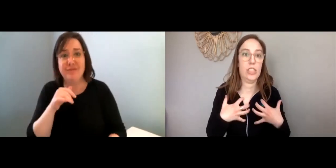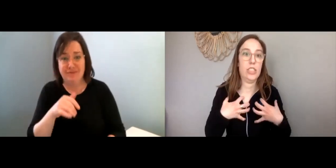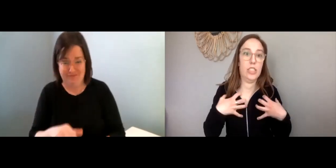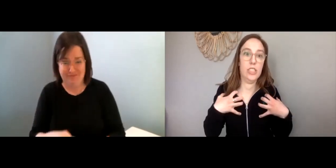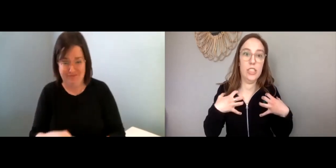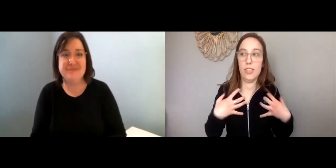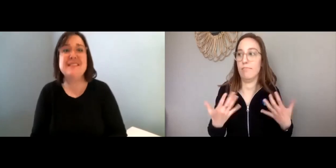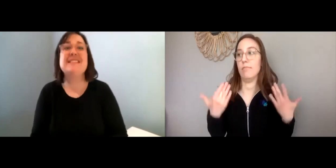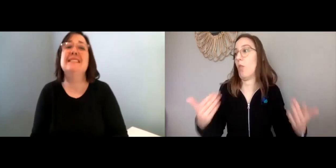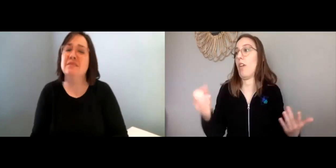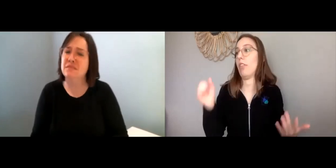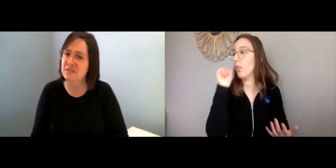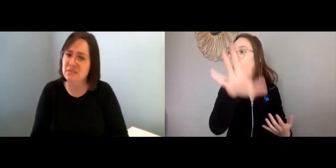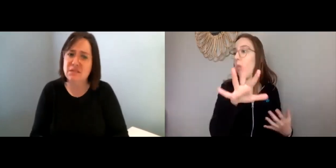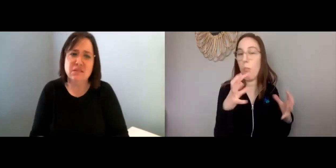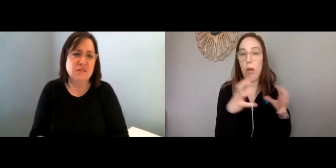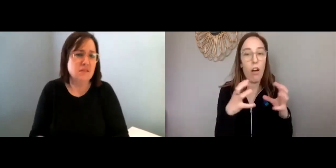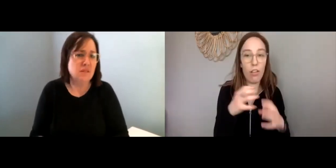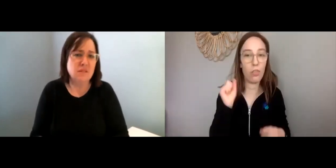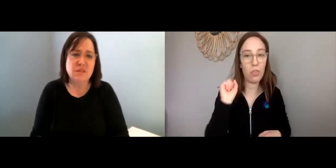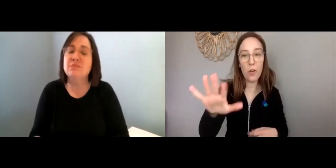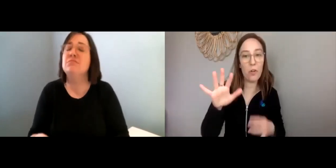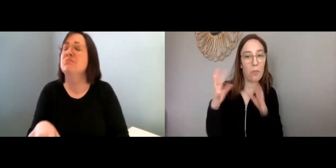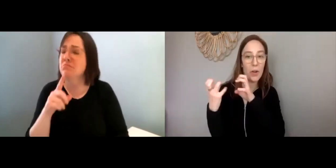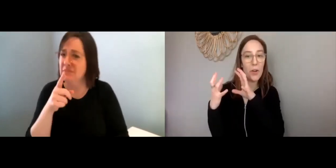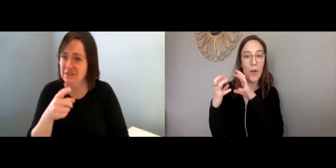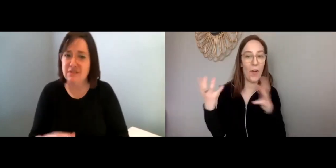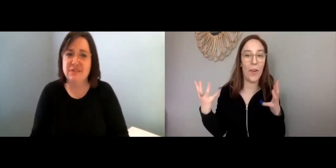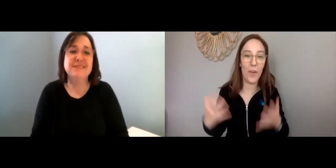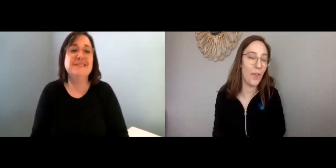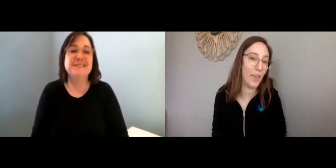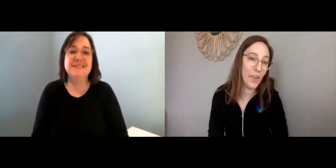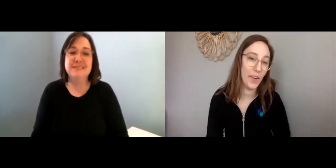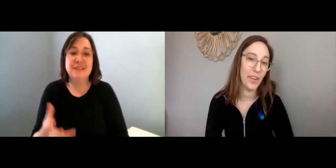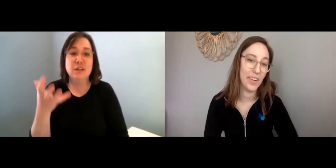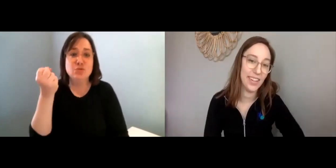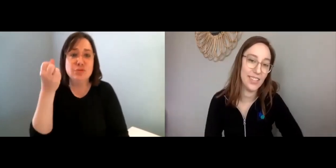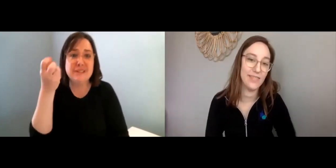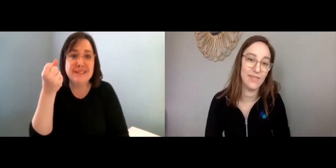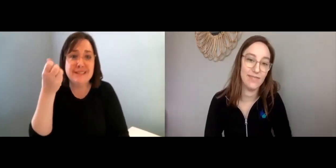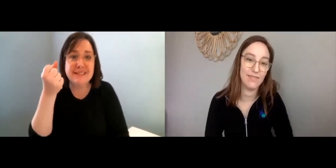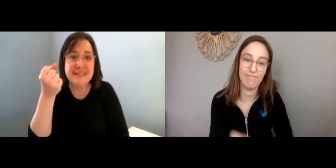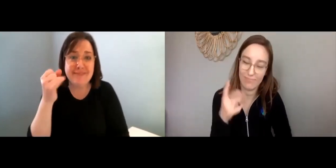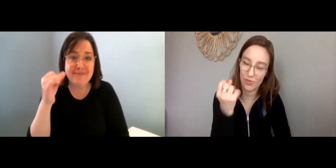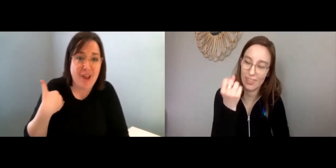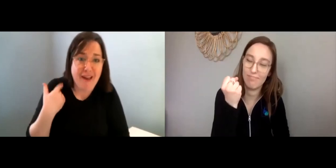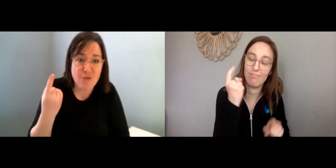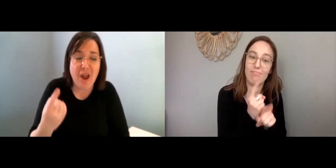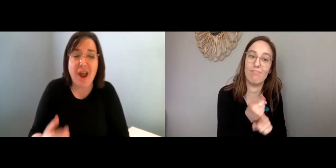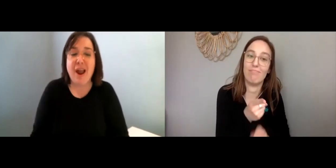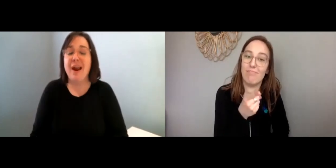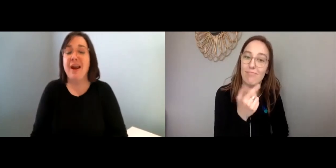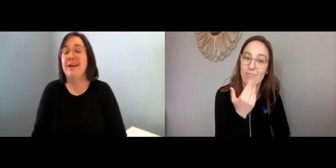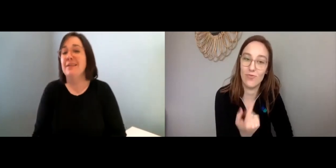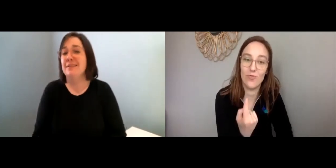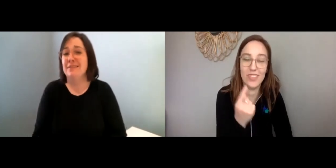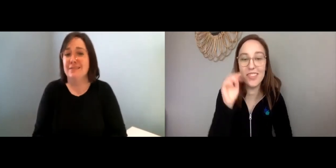Maggie: Or if you’re feeling really aggravated, you know like throw a ball, or like a pillow. Lisa: Or use a squeeze ball if you have one.